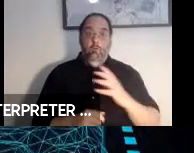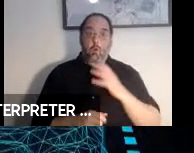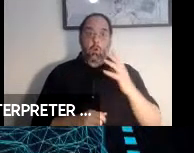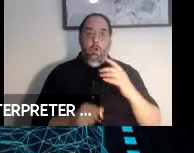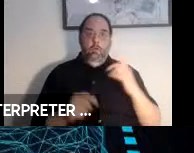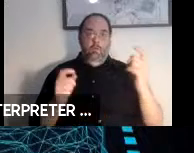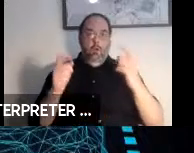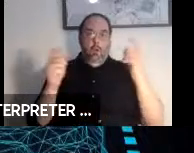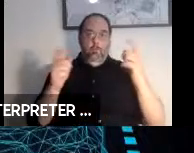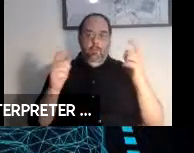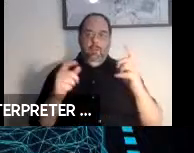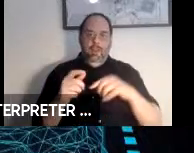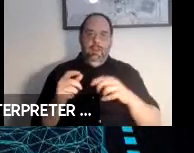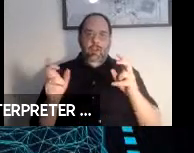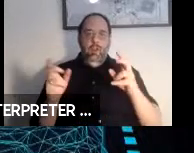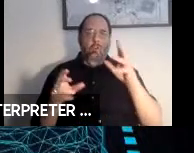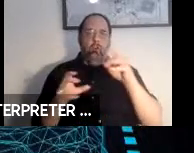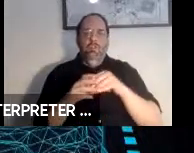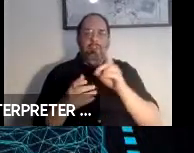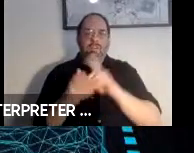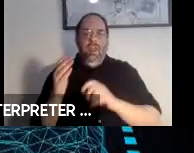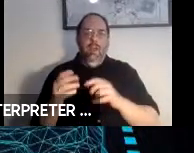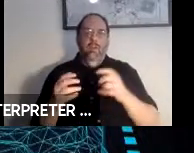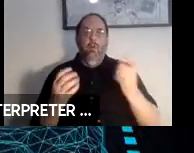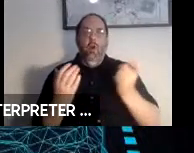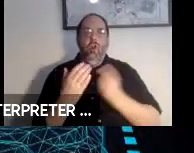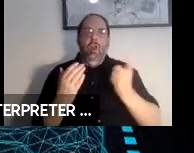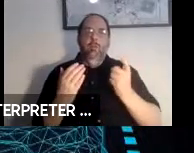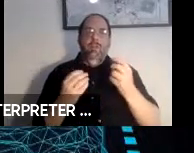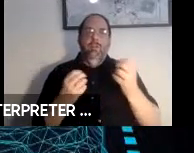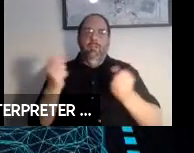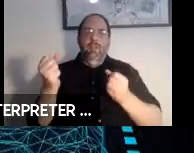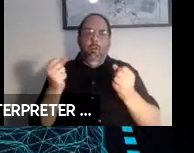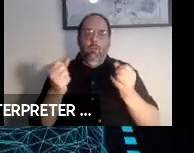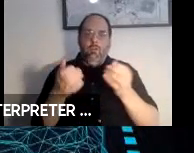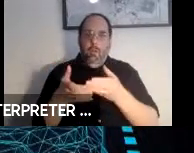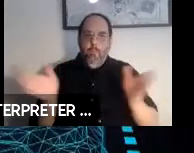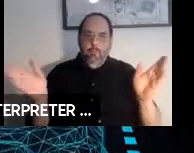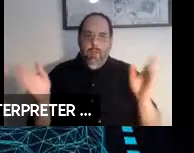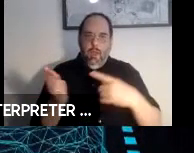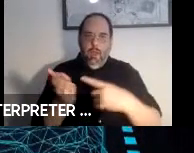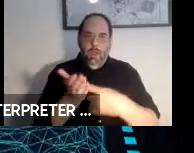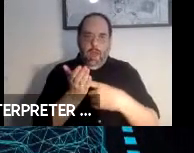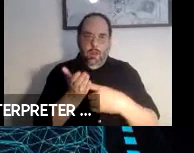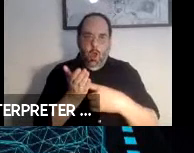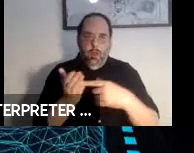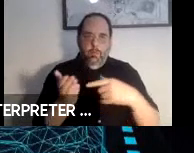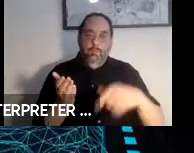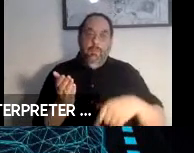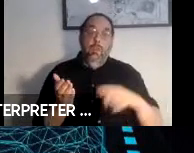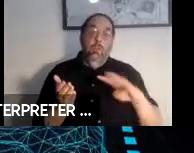Inclusive Design of Autonomous Vehicles: A Public Dialogue. This is the fourth session in series.